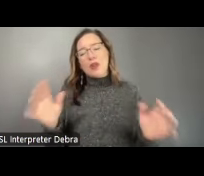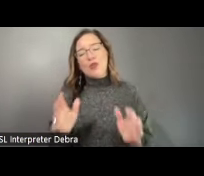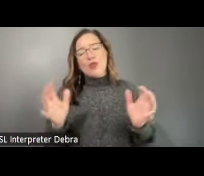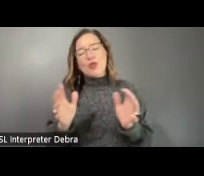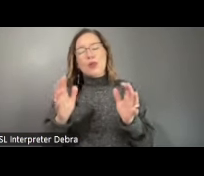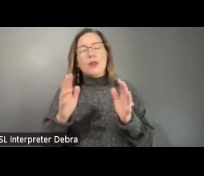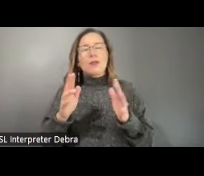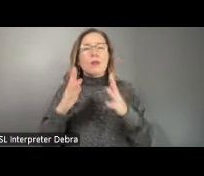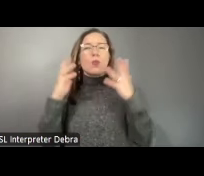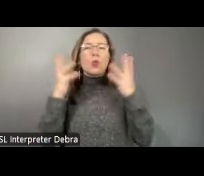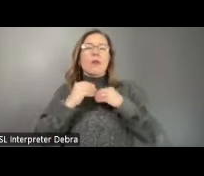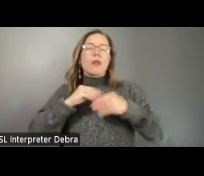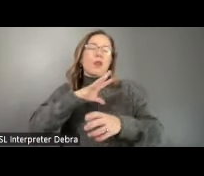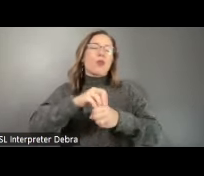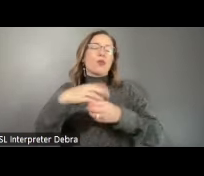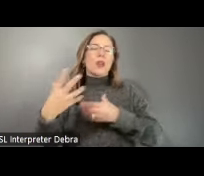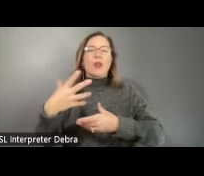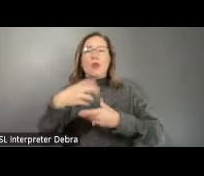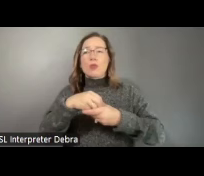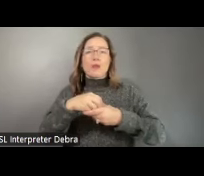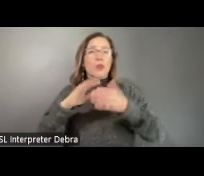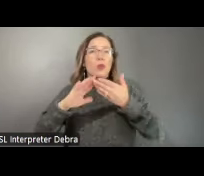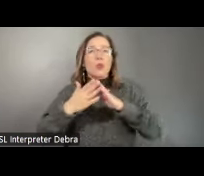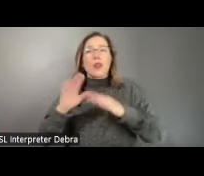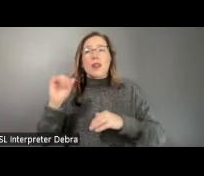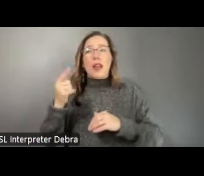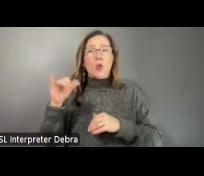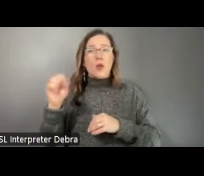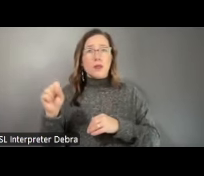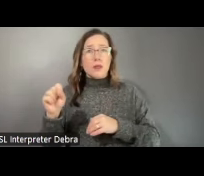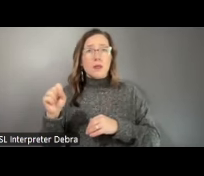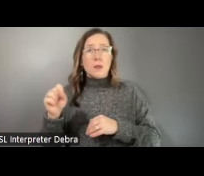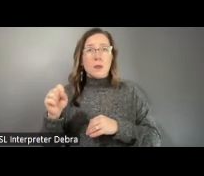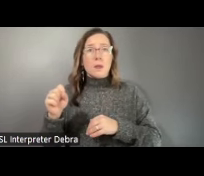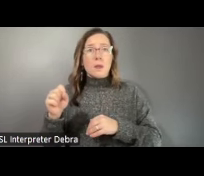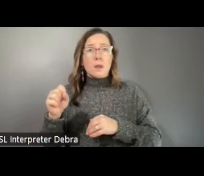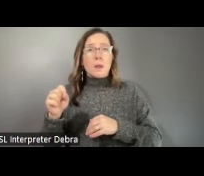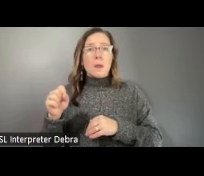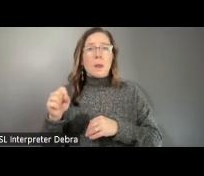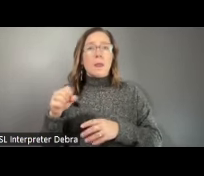engaged, and inclusive community in Caguas, nuestro nuevo pa s, centro y coraz n de Puerto